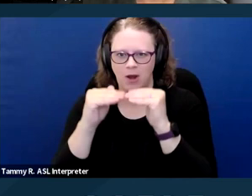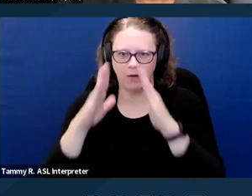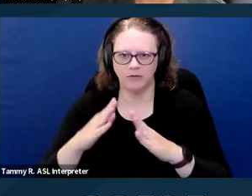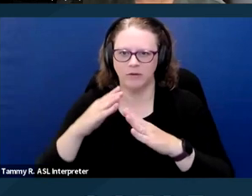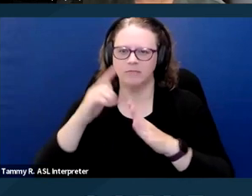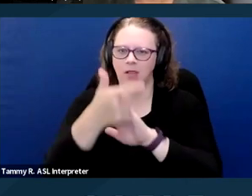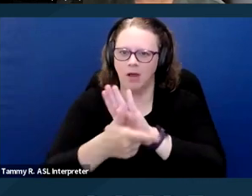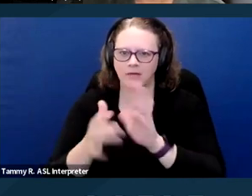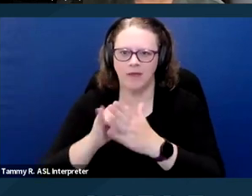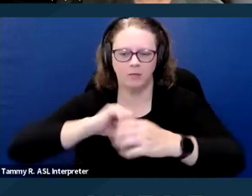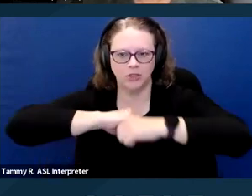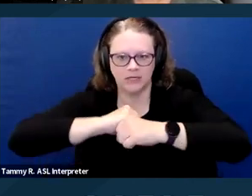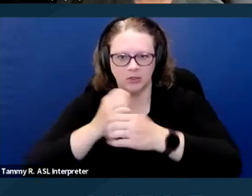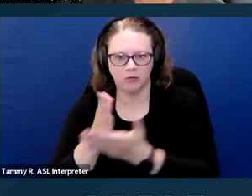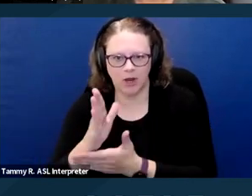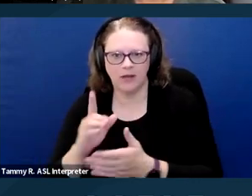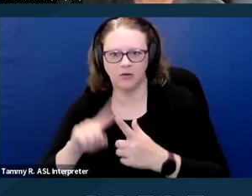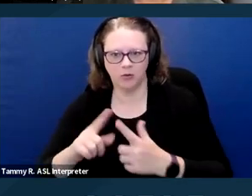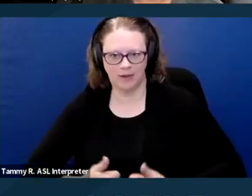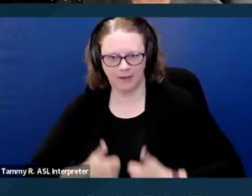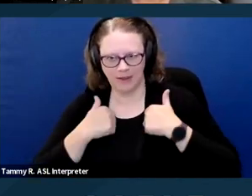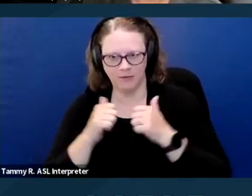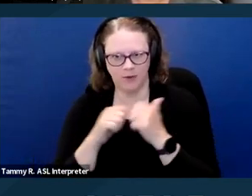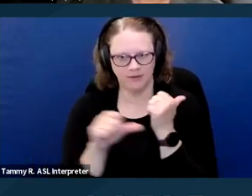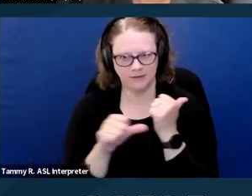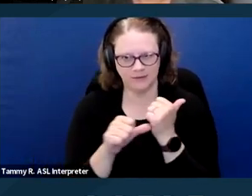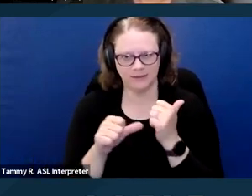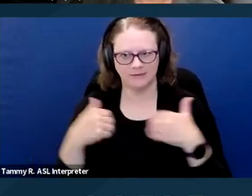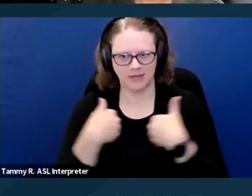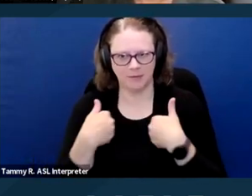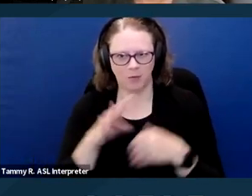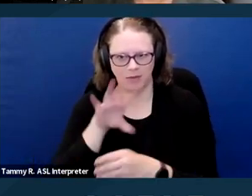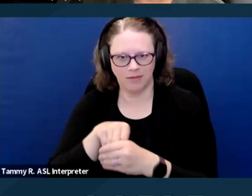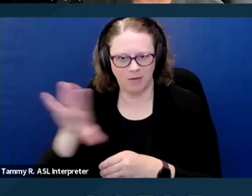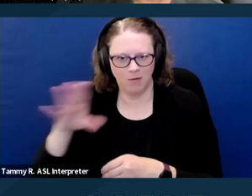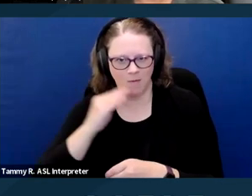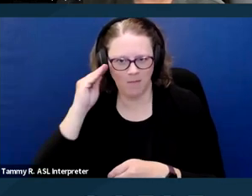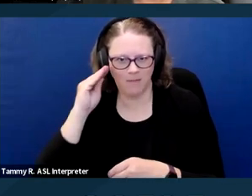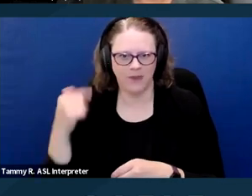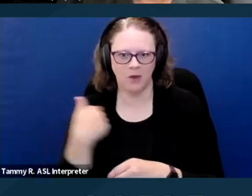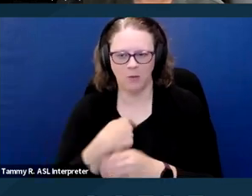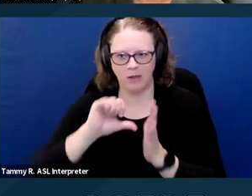to reside with an assistance animal in their housing. We're going to highlight some relevant cases